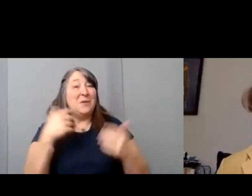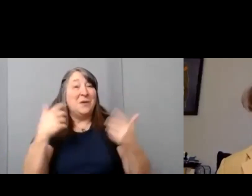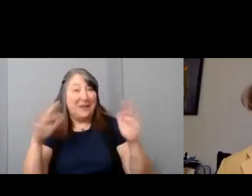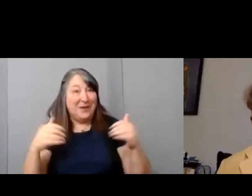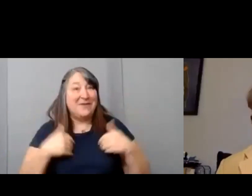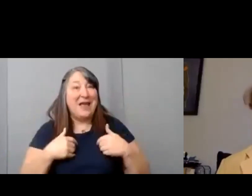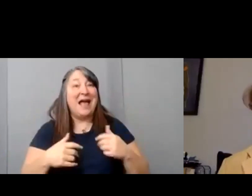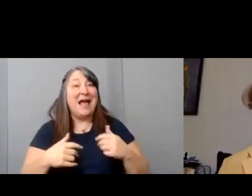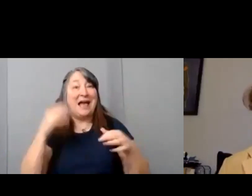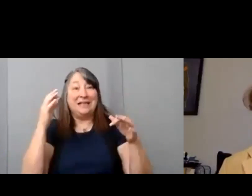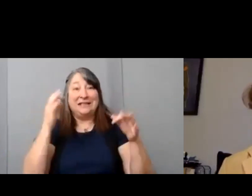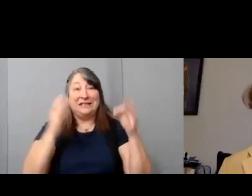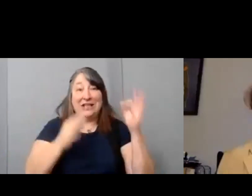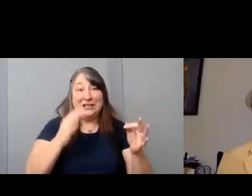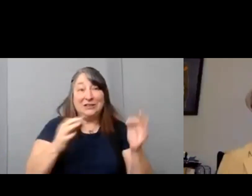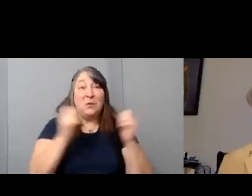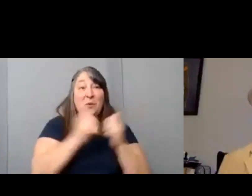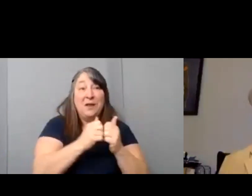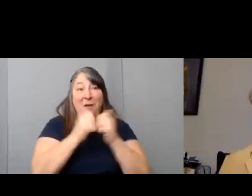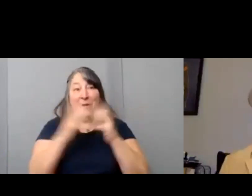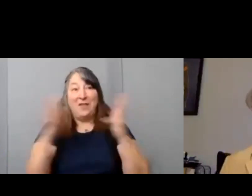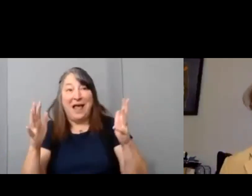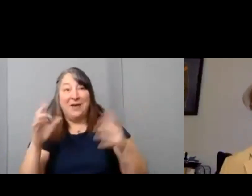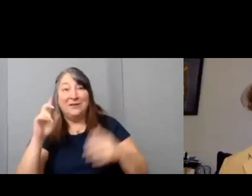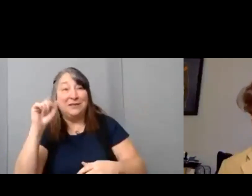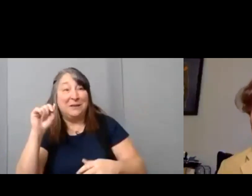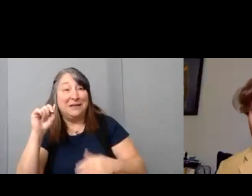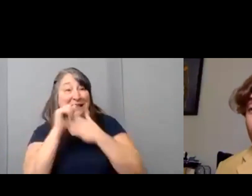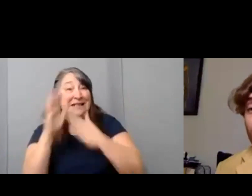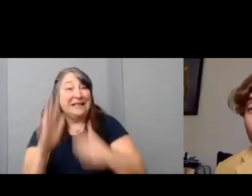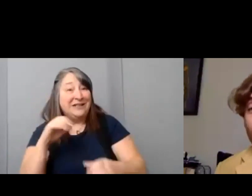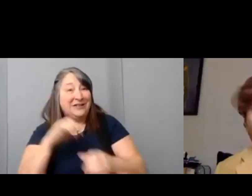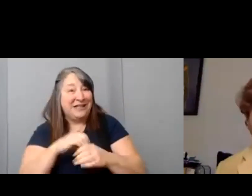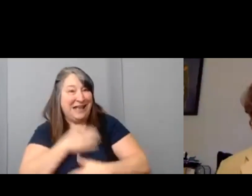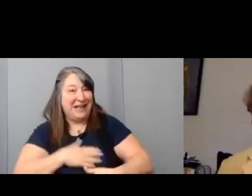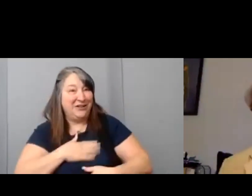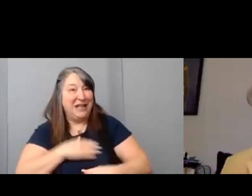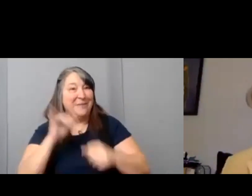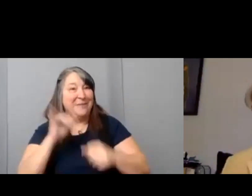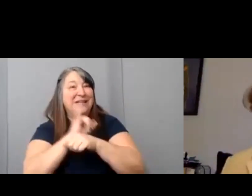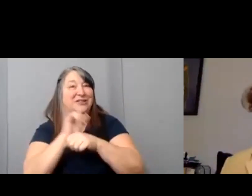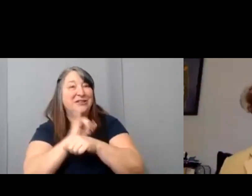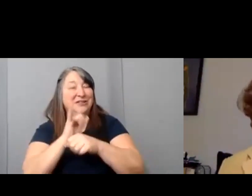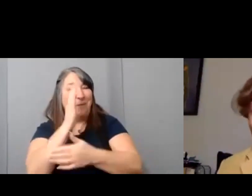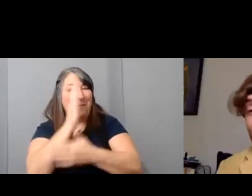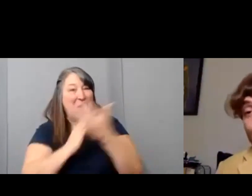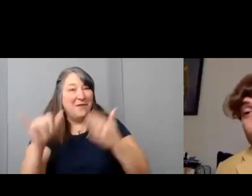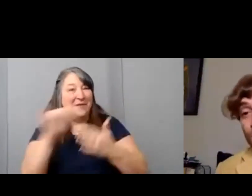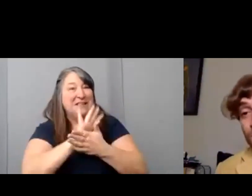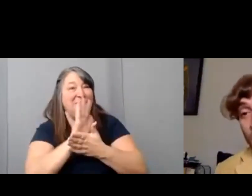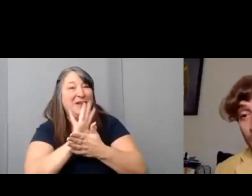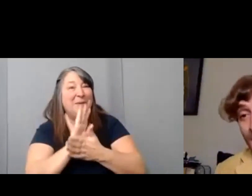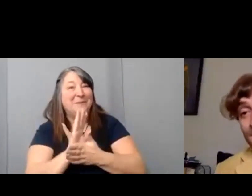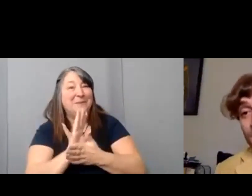without disabilities that are truly the leaders in the entertainment industry um a part of these films. And again the films don't have to be